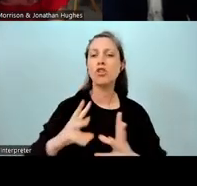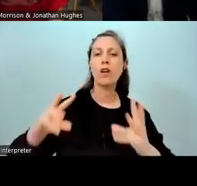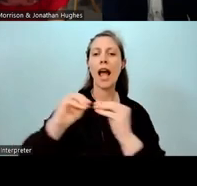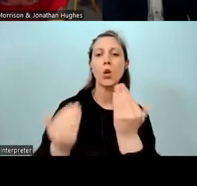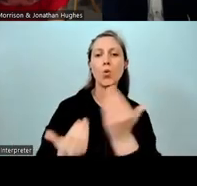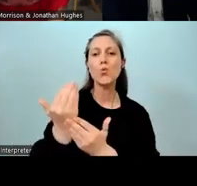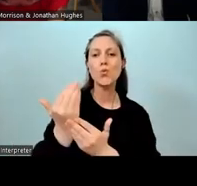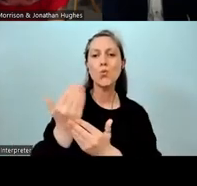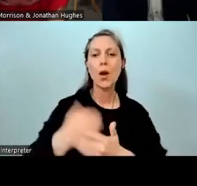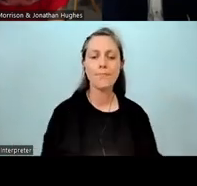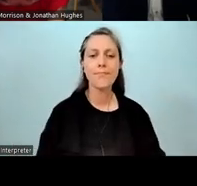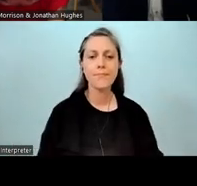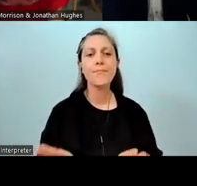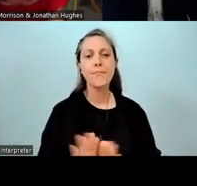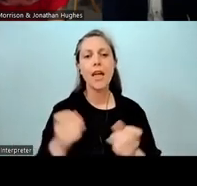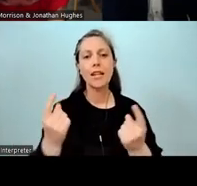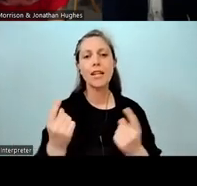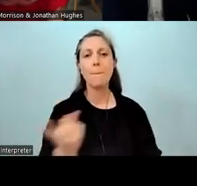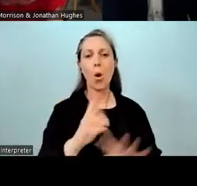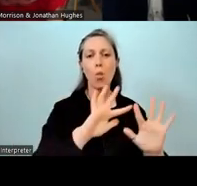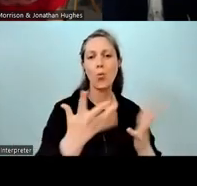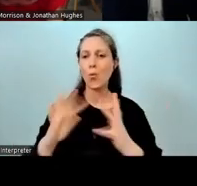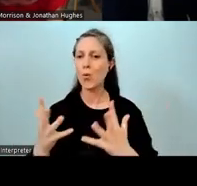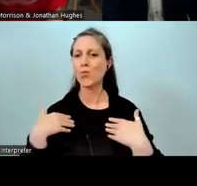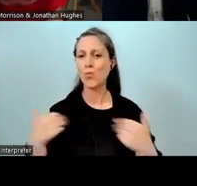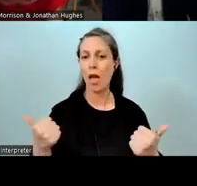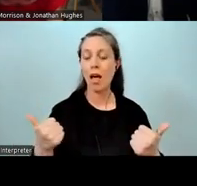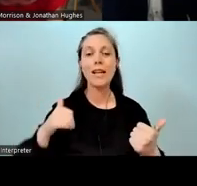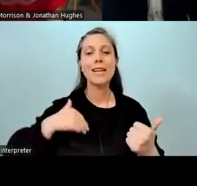And understanding those both worlds. So it had to be resourced, as you said, Jono.